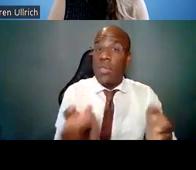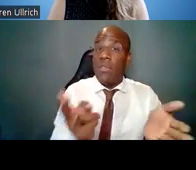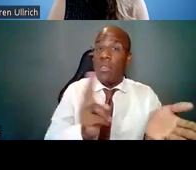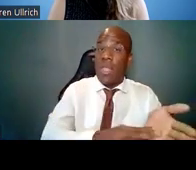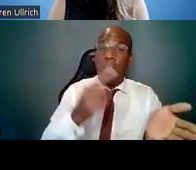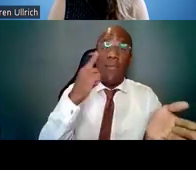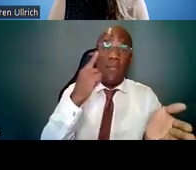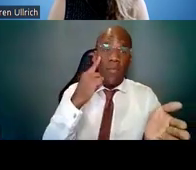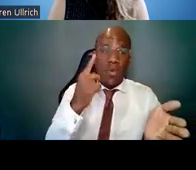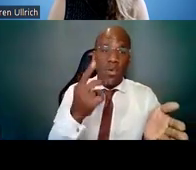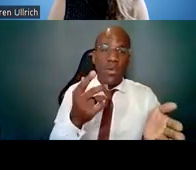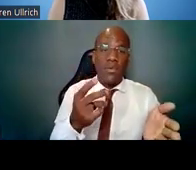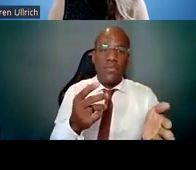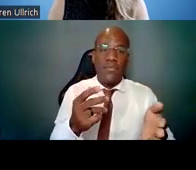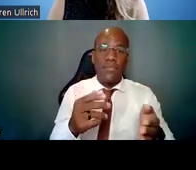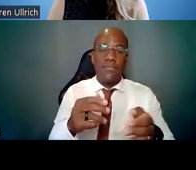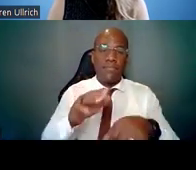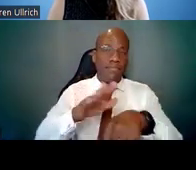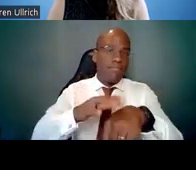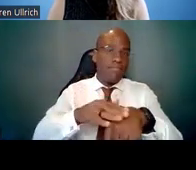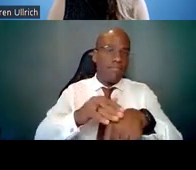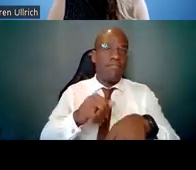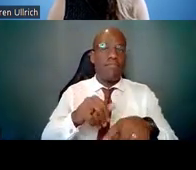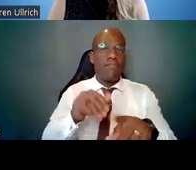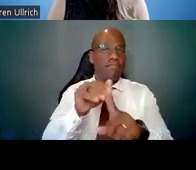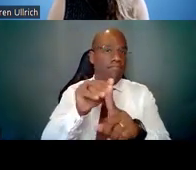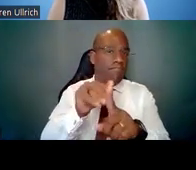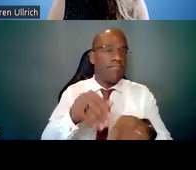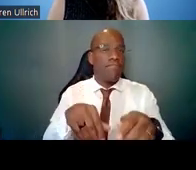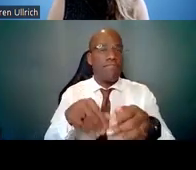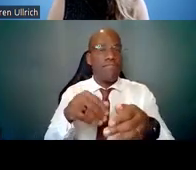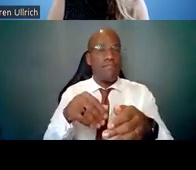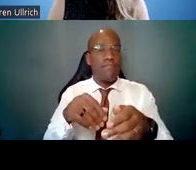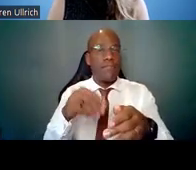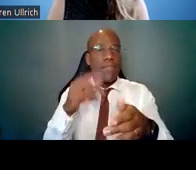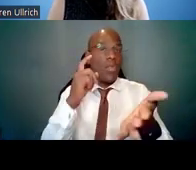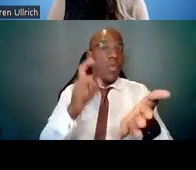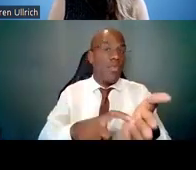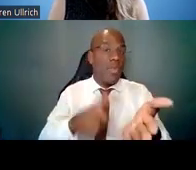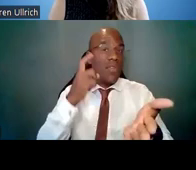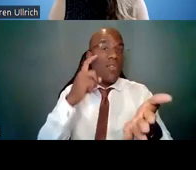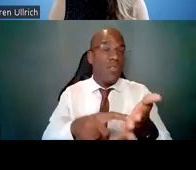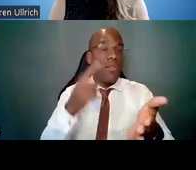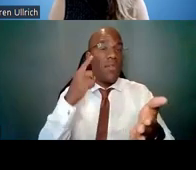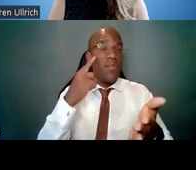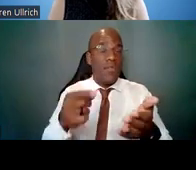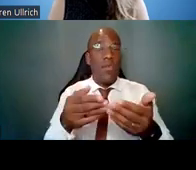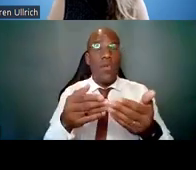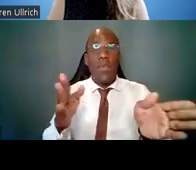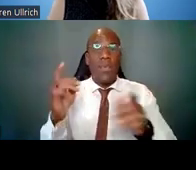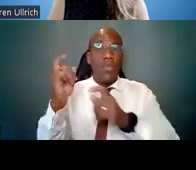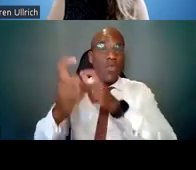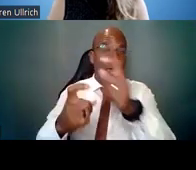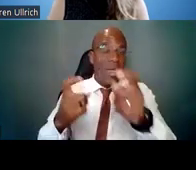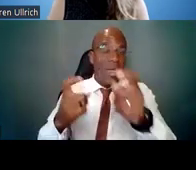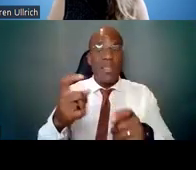of published grants and contracts, but you can also search through our website